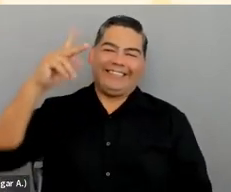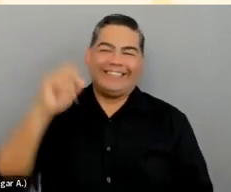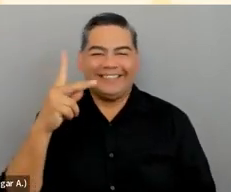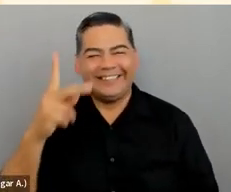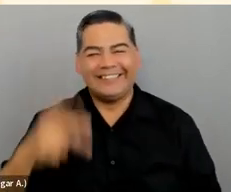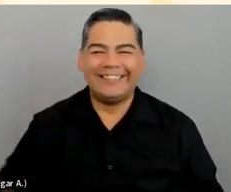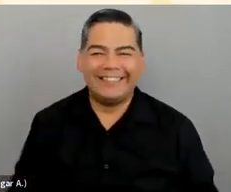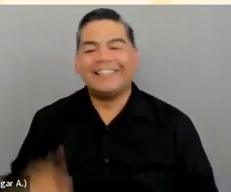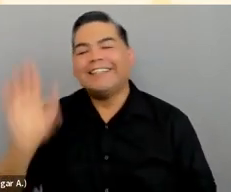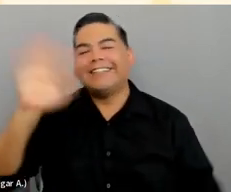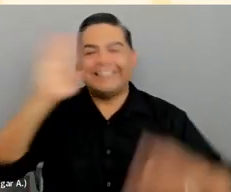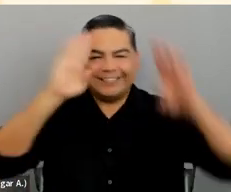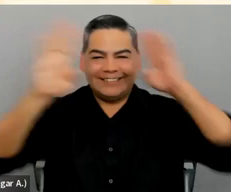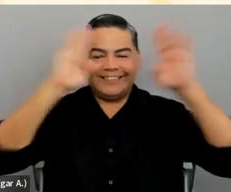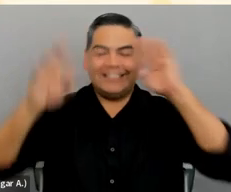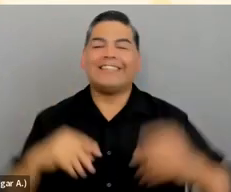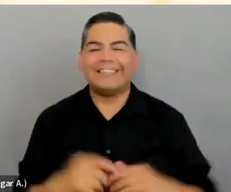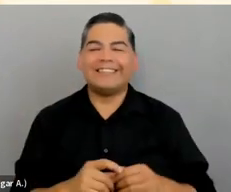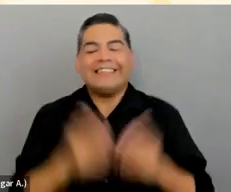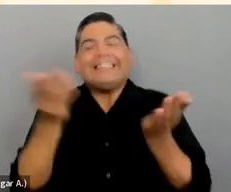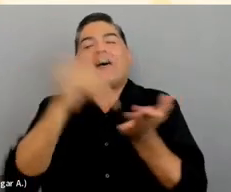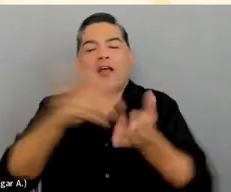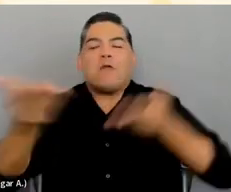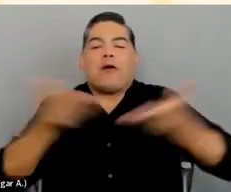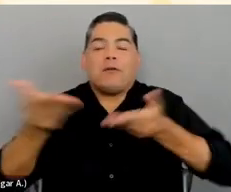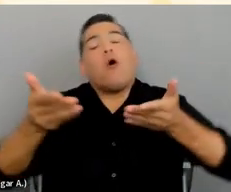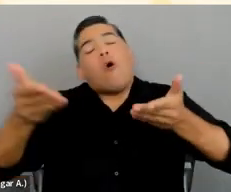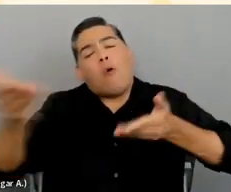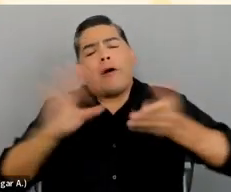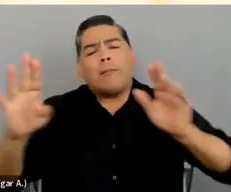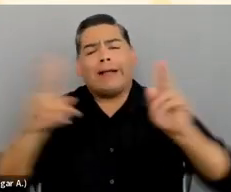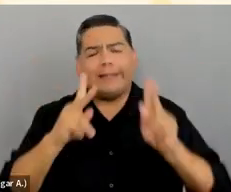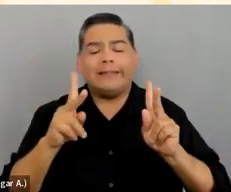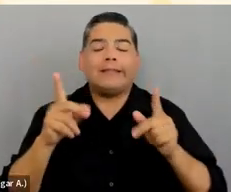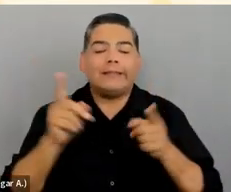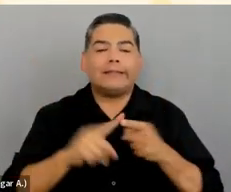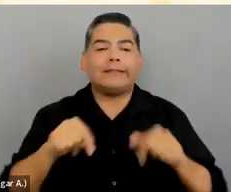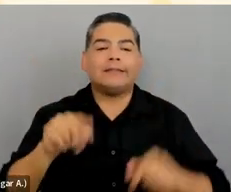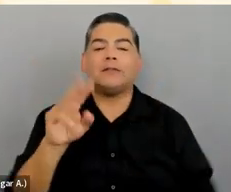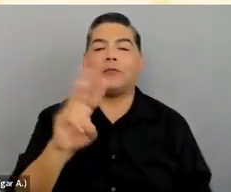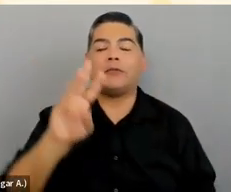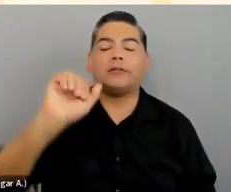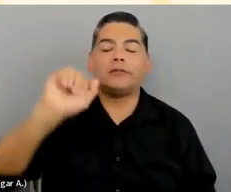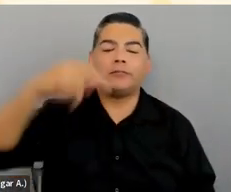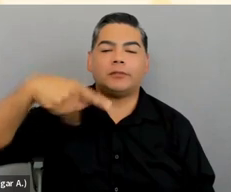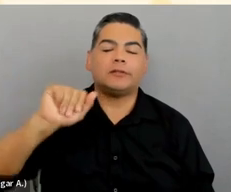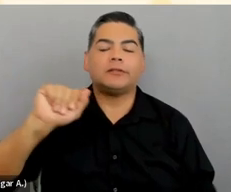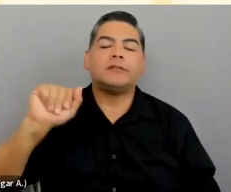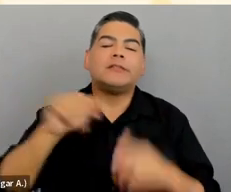Hey, everyone. Again, welcome or welcome back to WordPress Accessibility Day 2023.